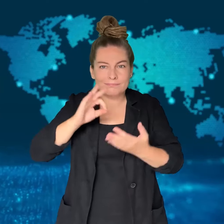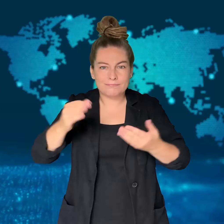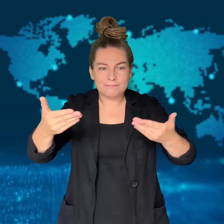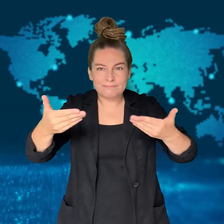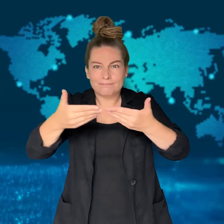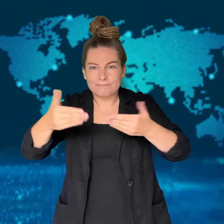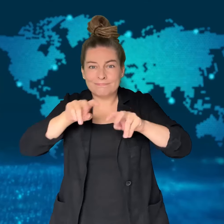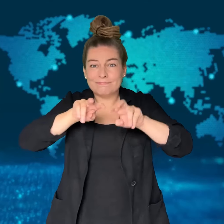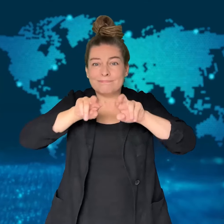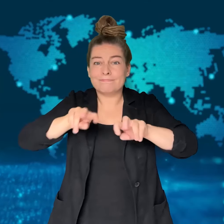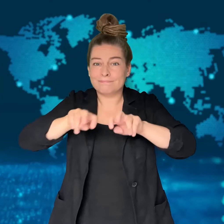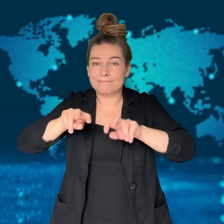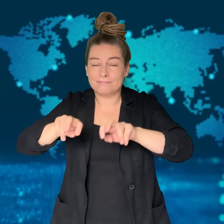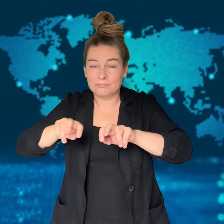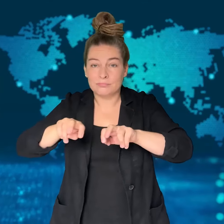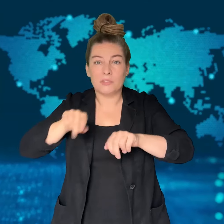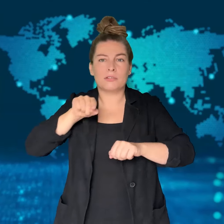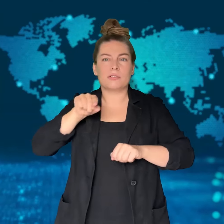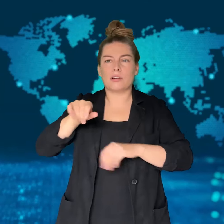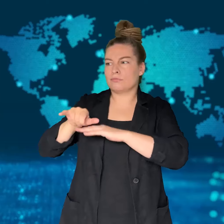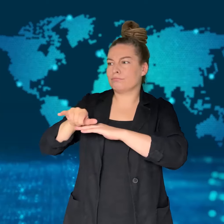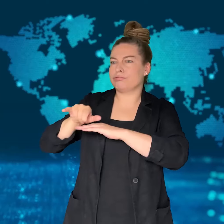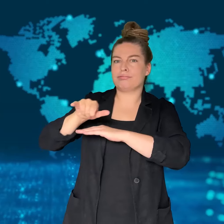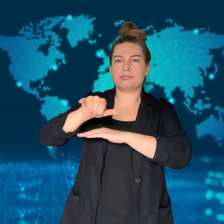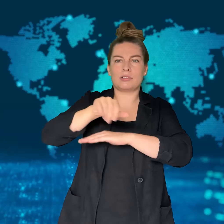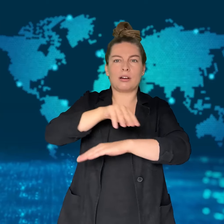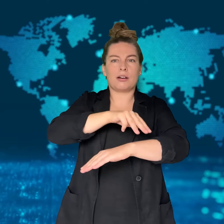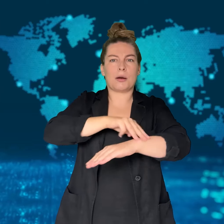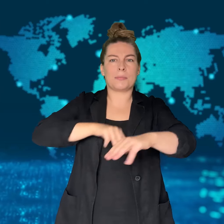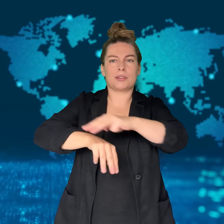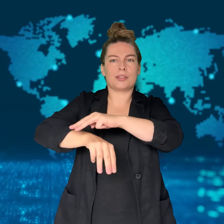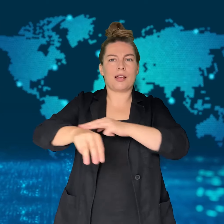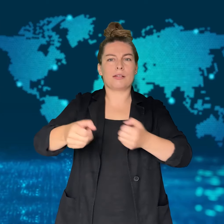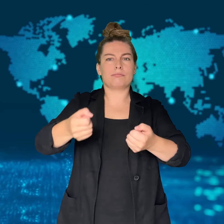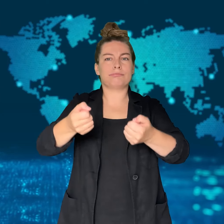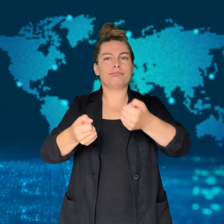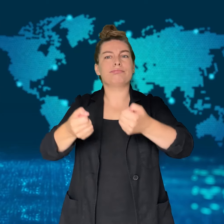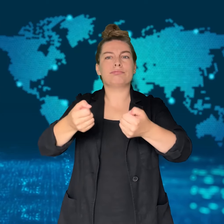identify the many victims.